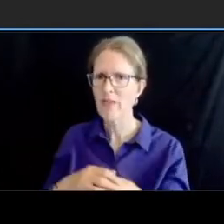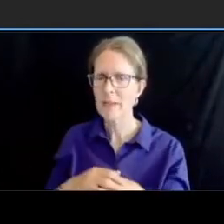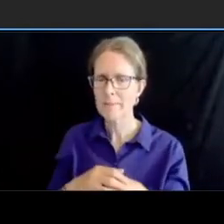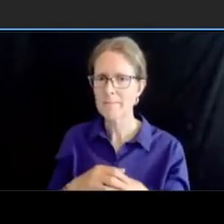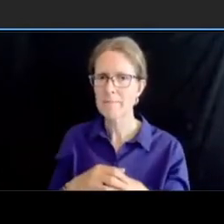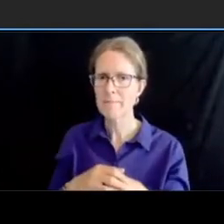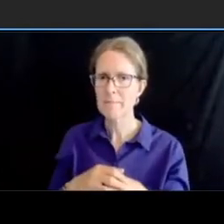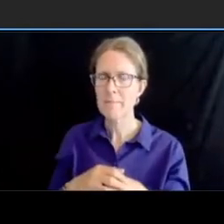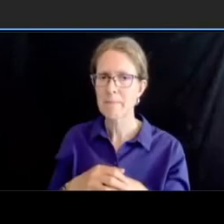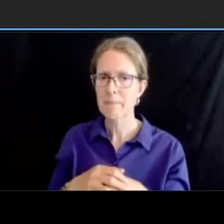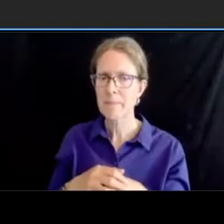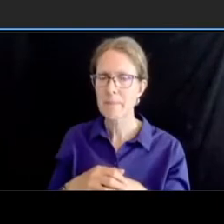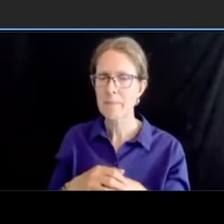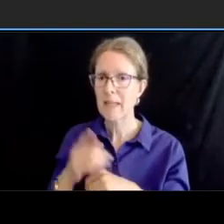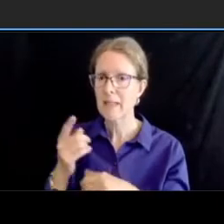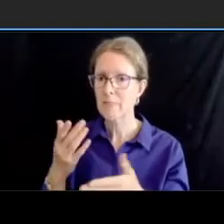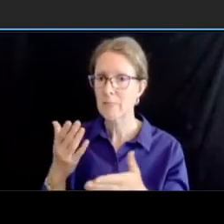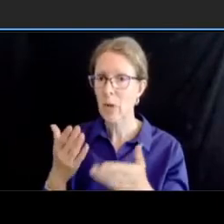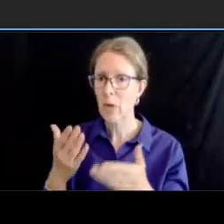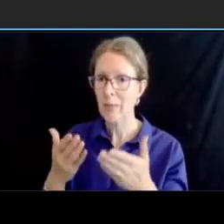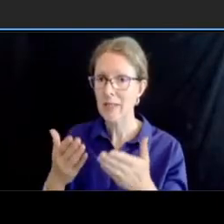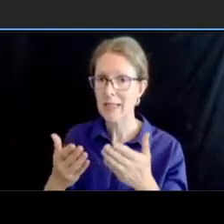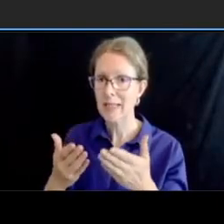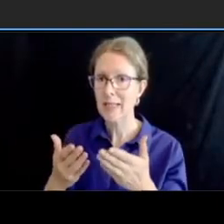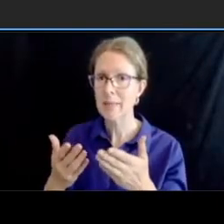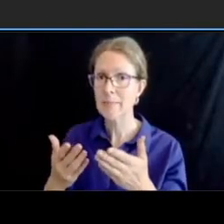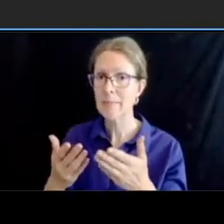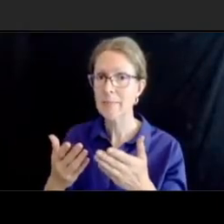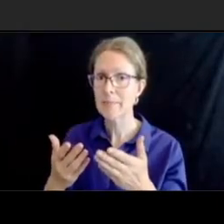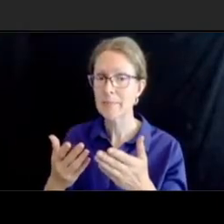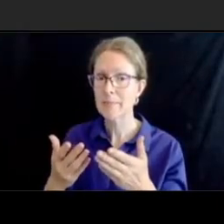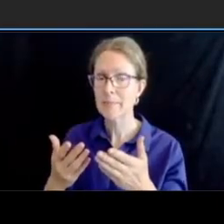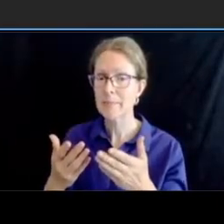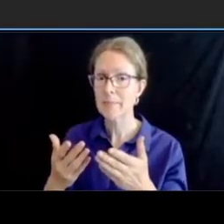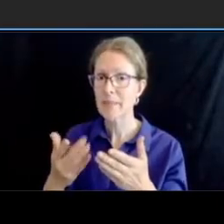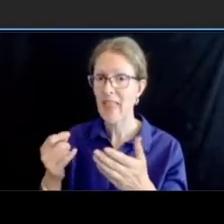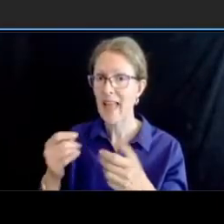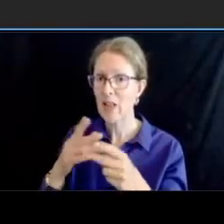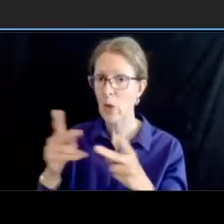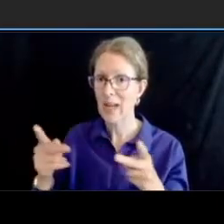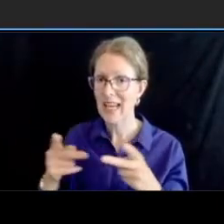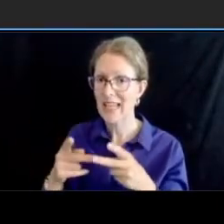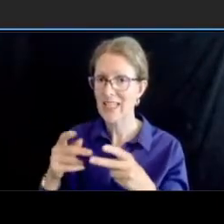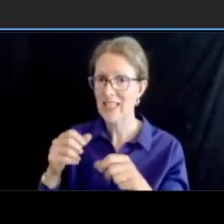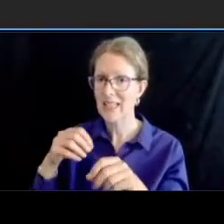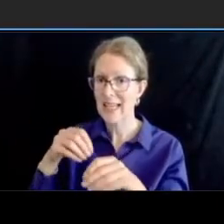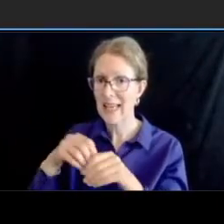i have mentioned numerous times that that will need to be fully vetted in terms of demand here